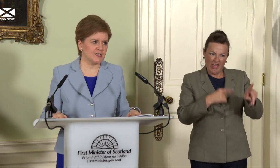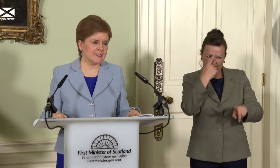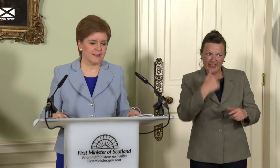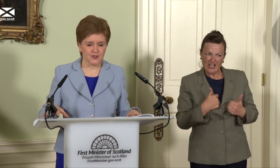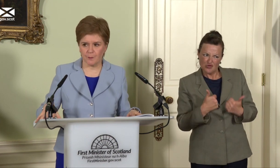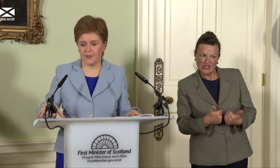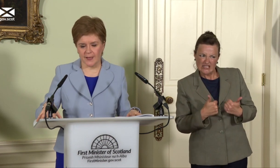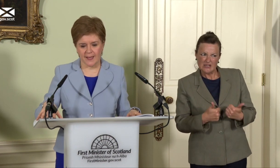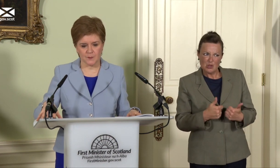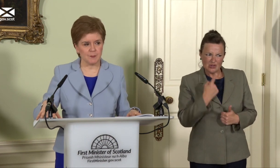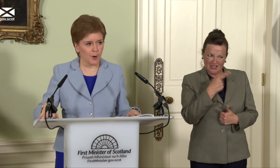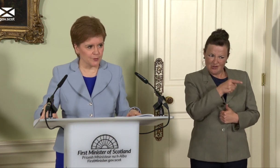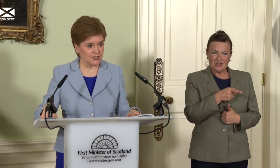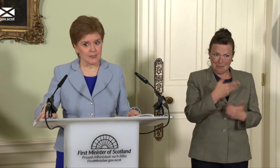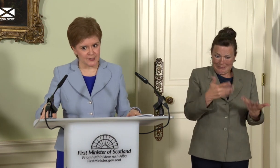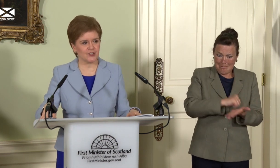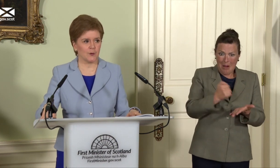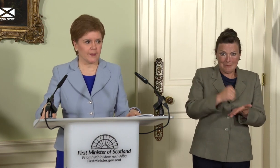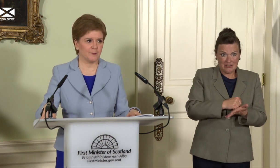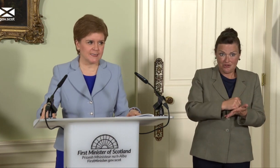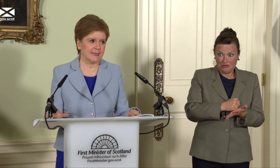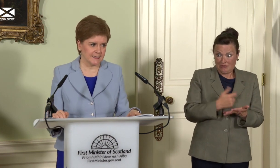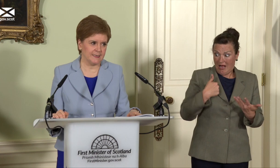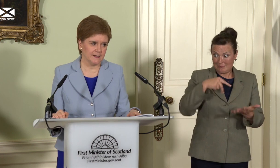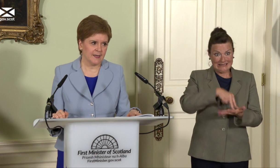take for something that has been published literally while I’ve been standing here at